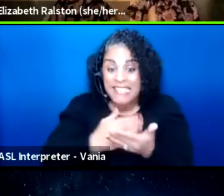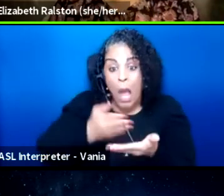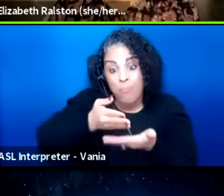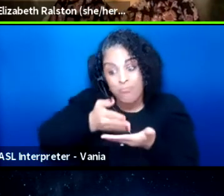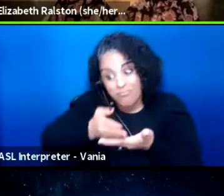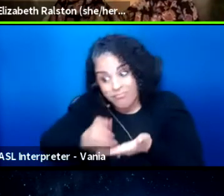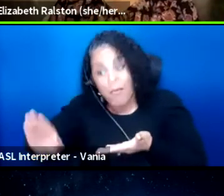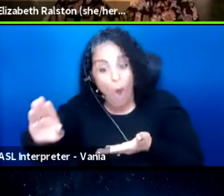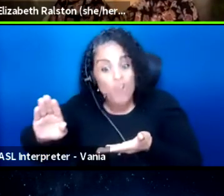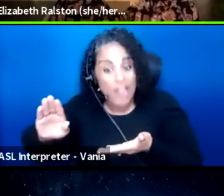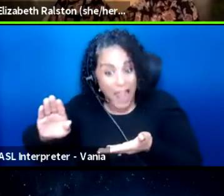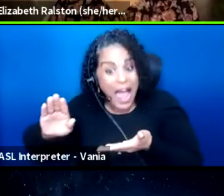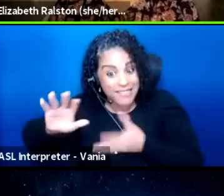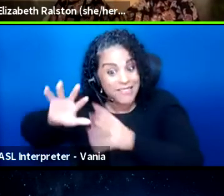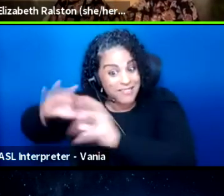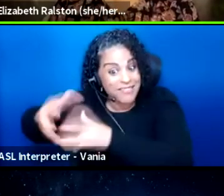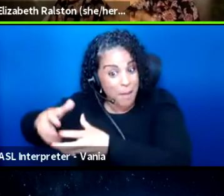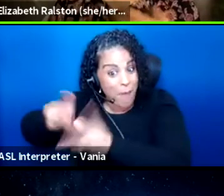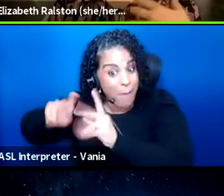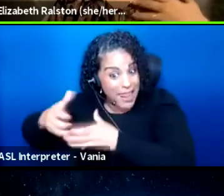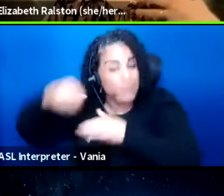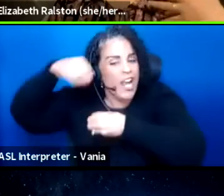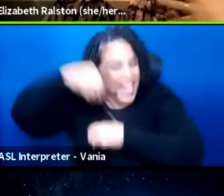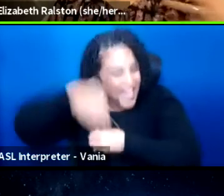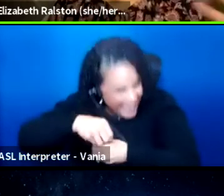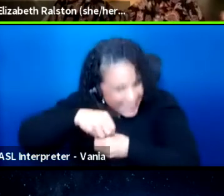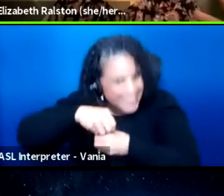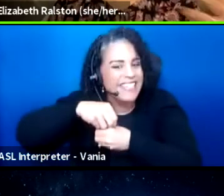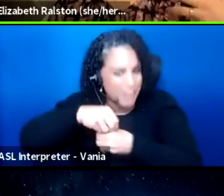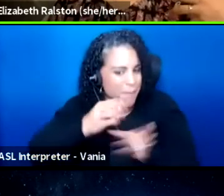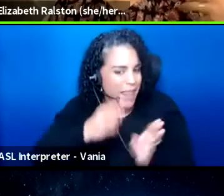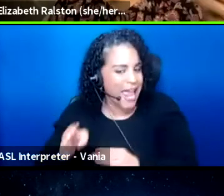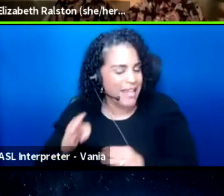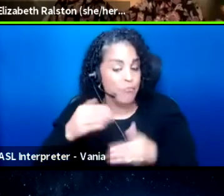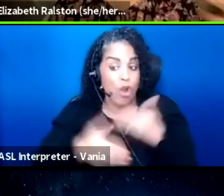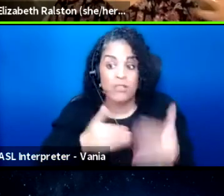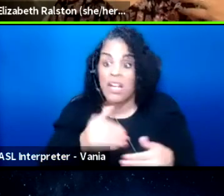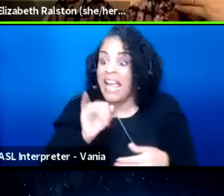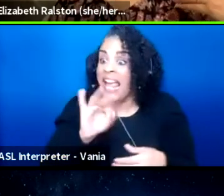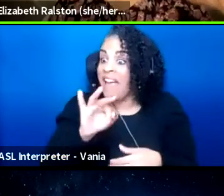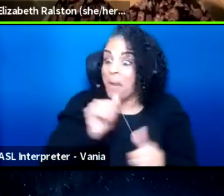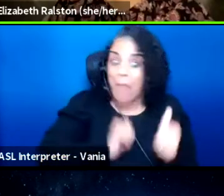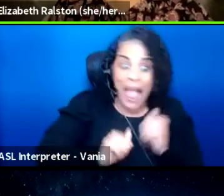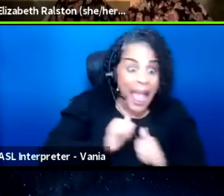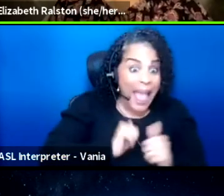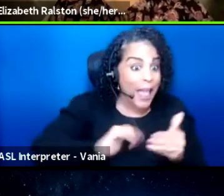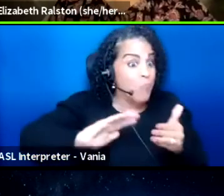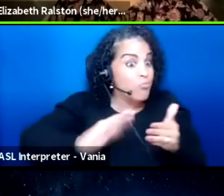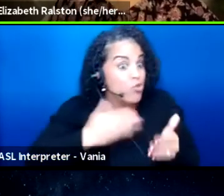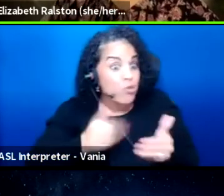in the planning process, so if a play a musical or an art exhibit is starting